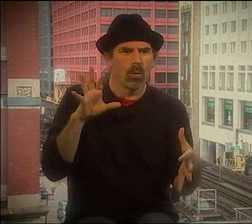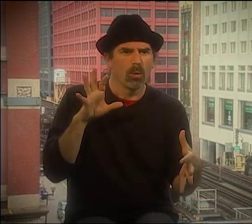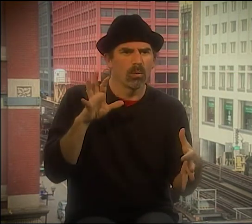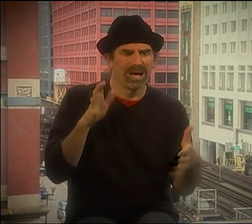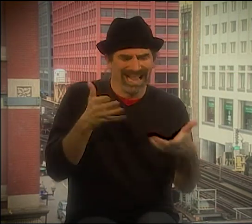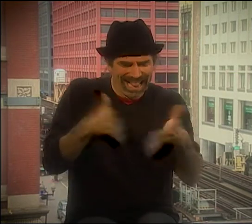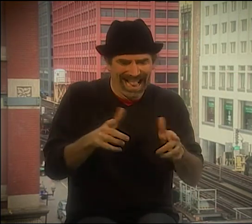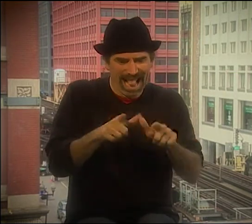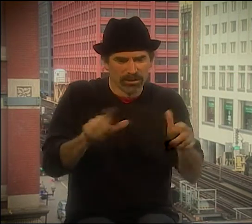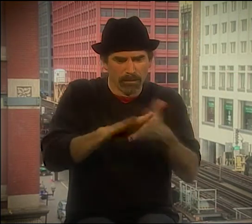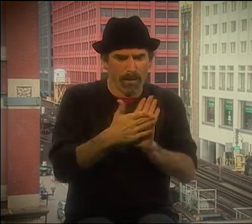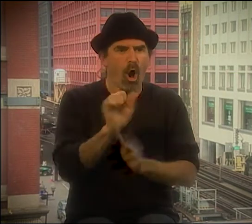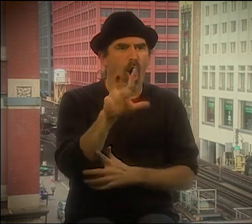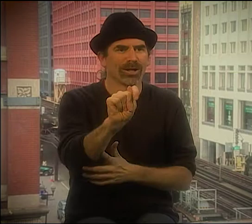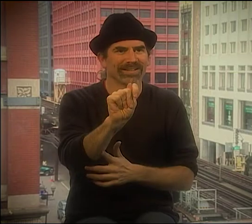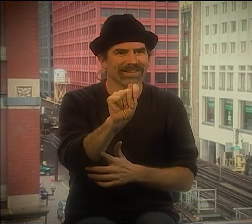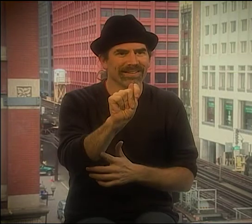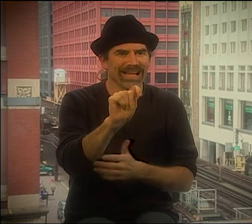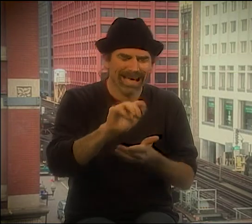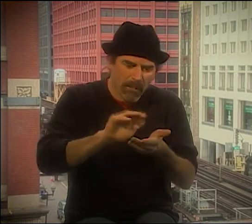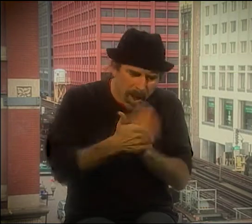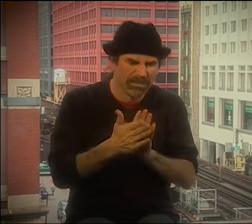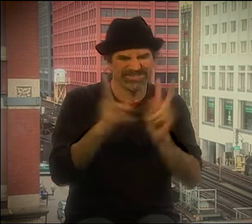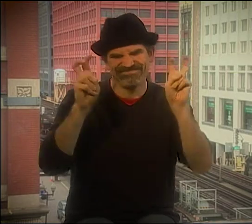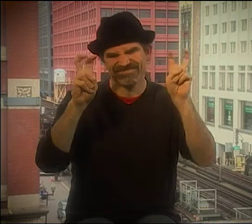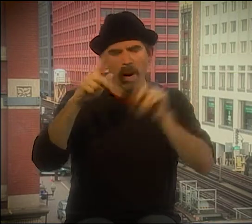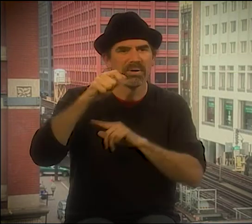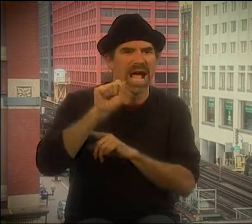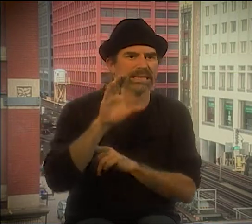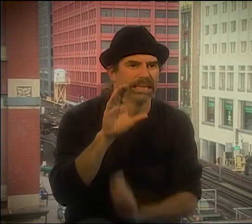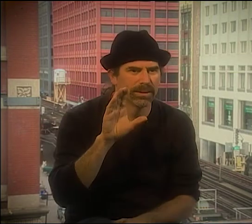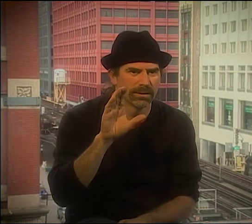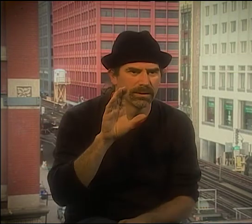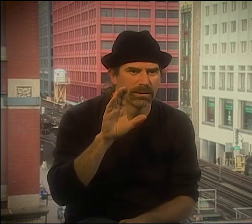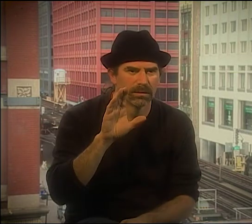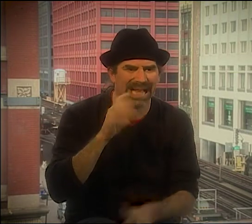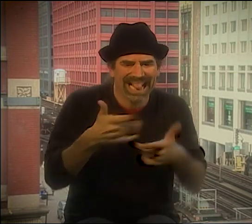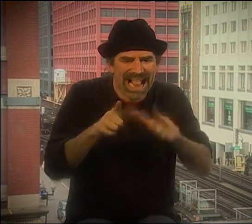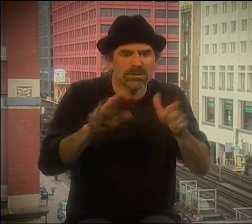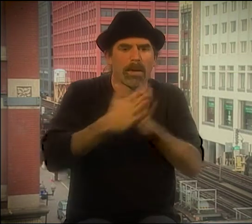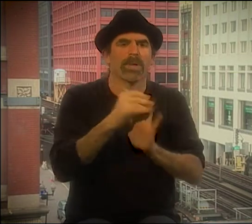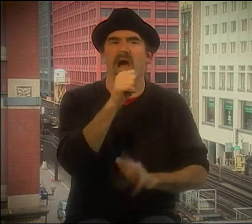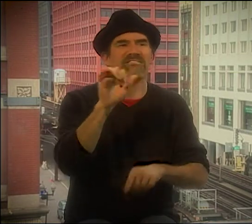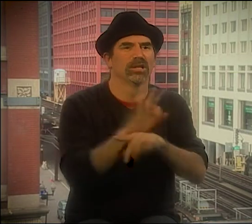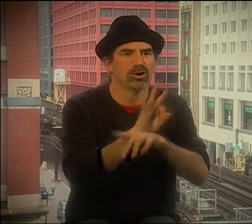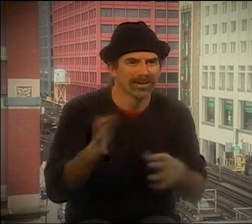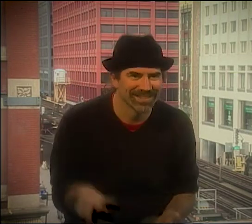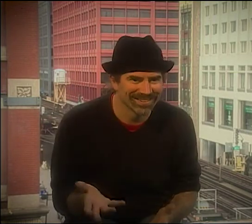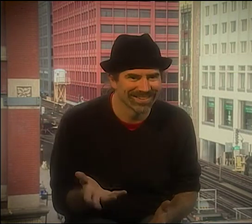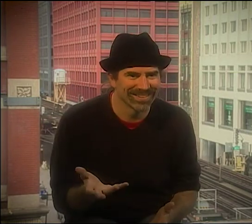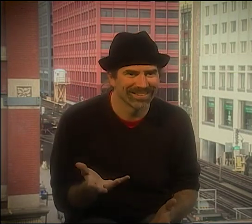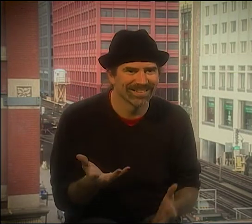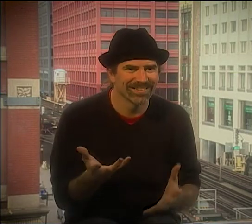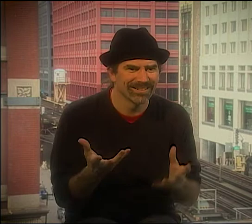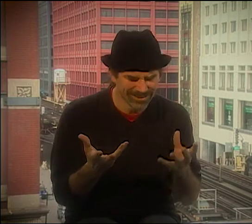BEYOND ANYTHING THAT HAD EVER BEEN PUSHED BEFORE. WE'D PUSH EVERY DAY, AND OUR GOAL WAS JUST TO LET GO, LET GO